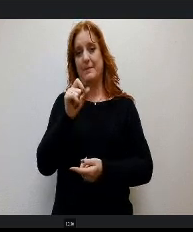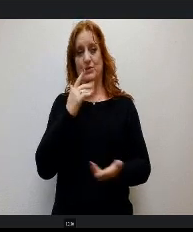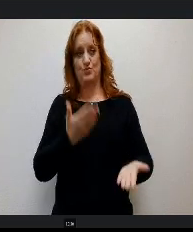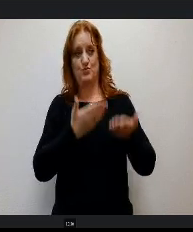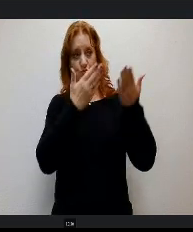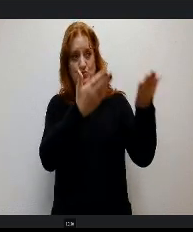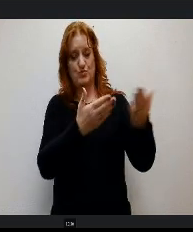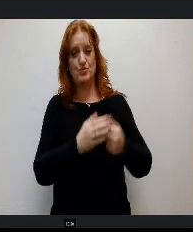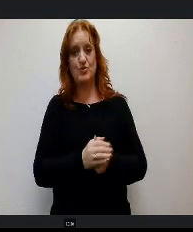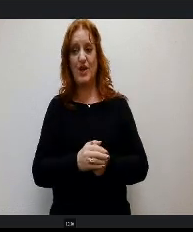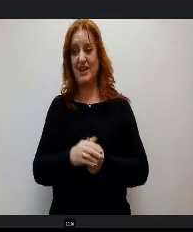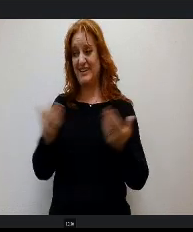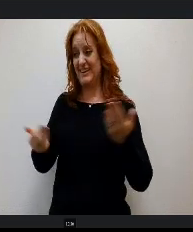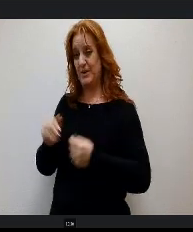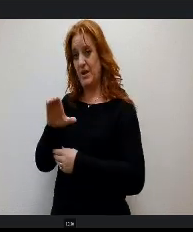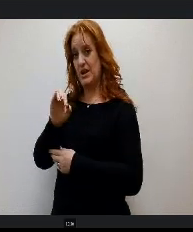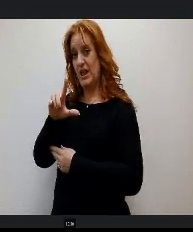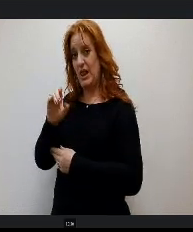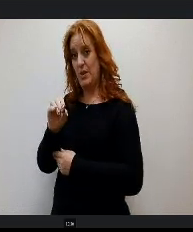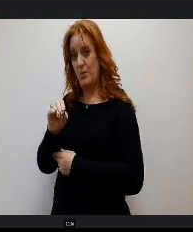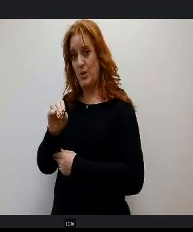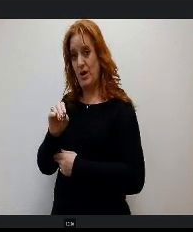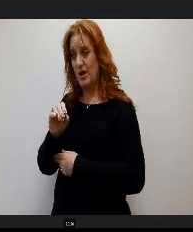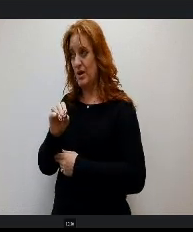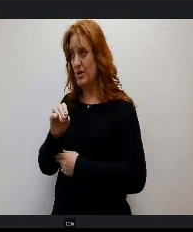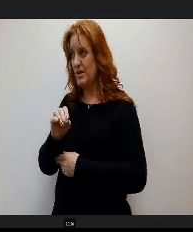Colorado we each bill that gets introduced gets